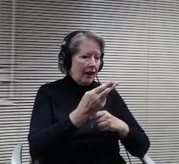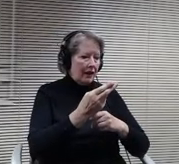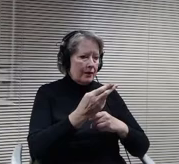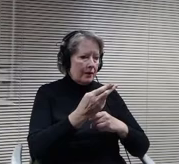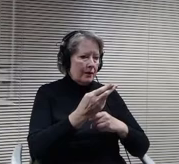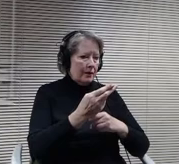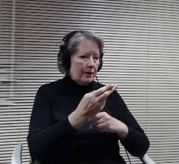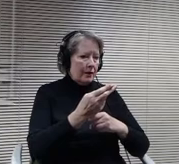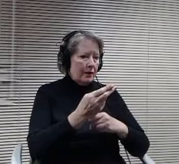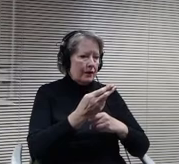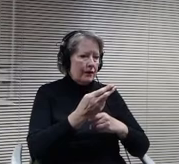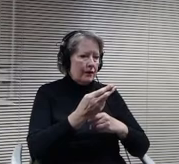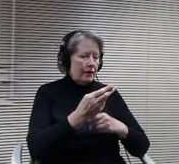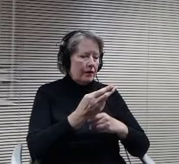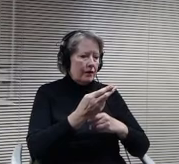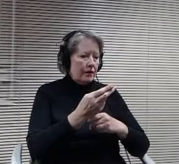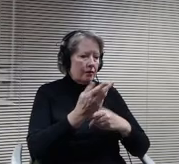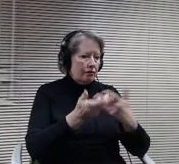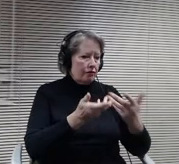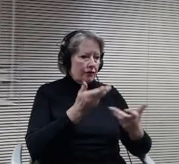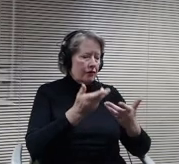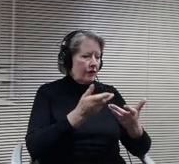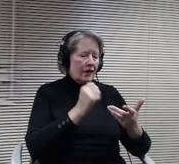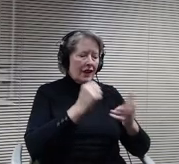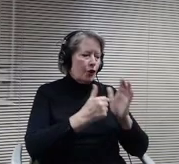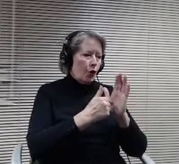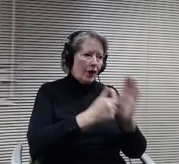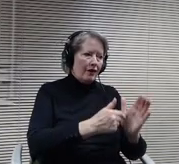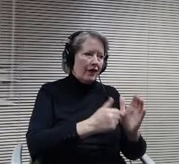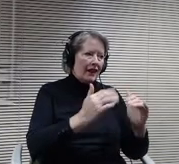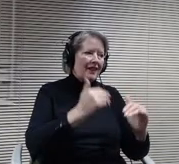Don't reflect really the amount of work that board members put